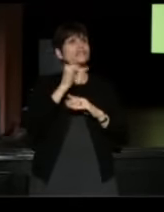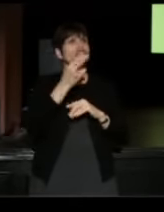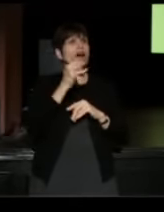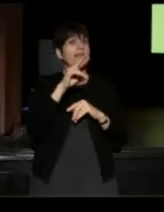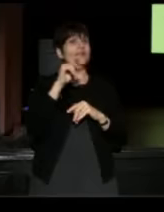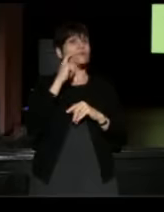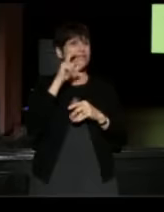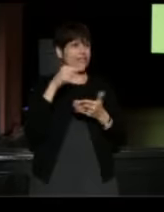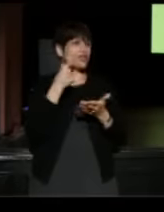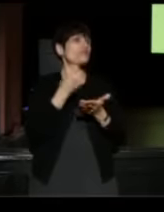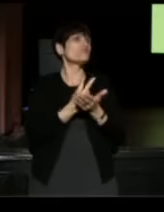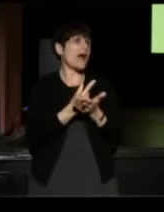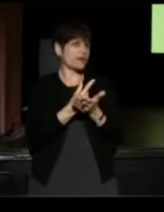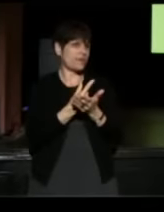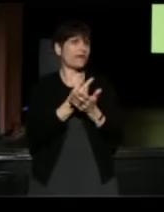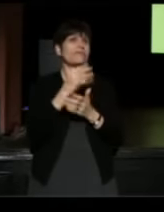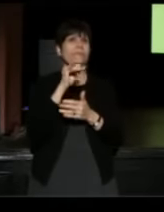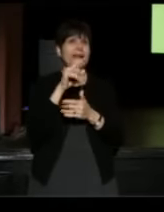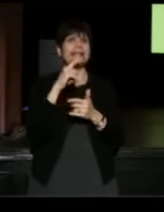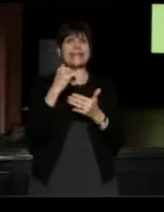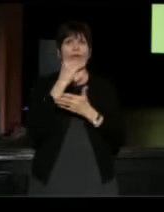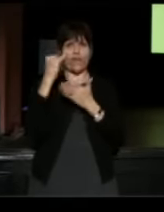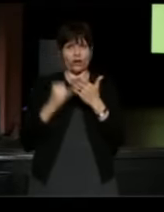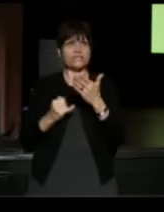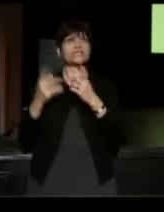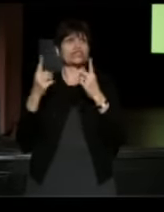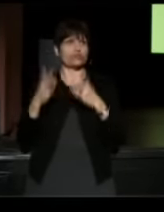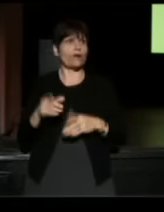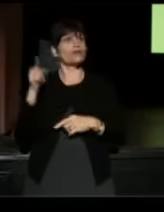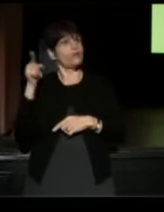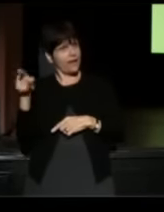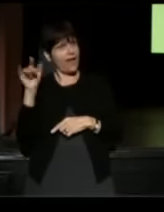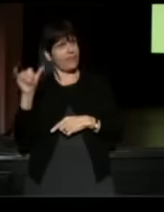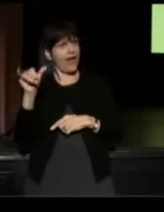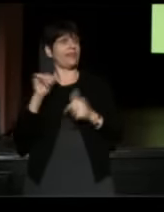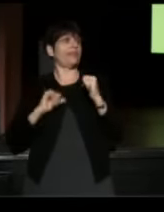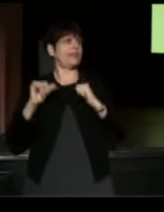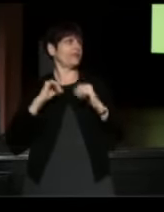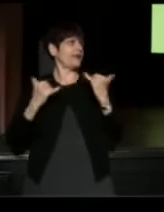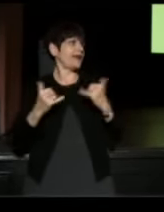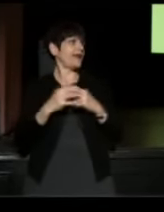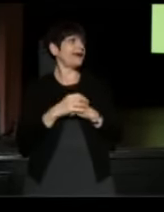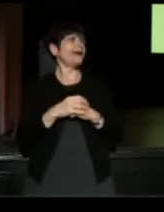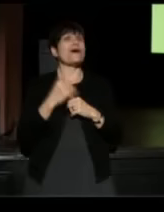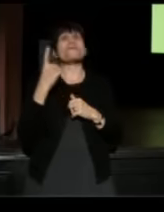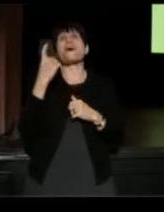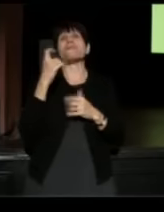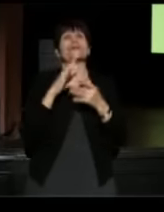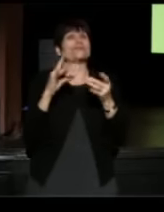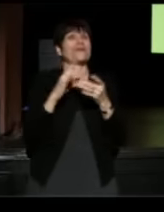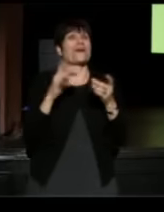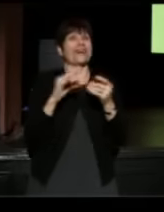is now the artistic director there. OK, I'm going to do one more story before we start taking questions